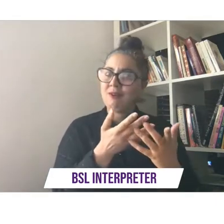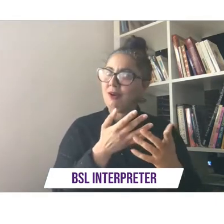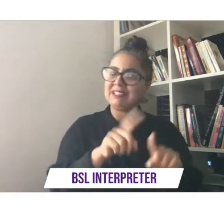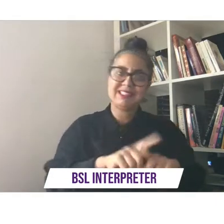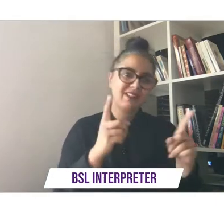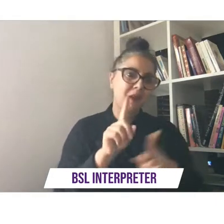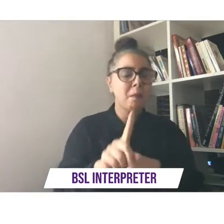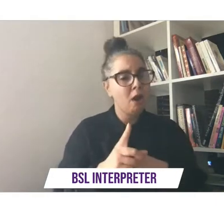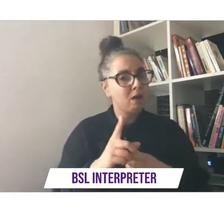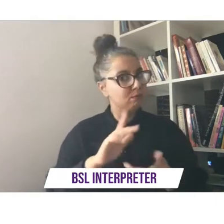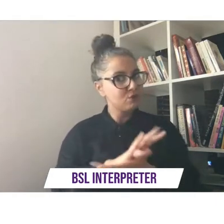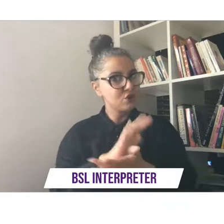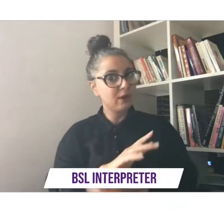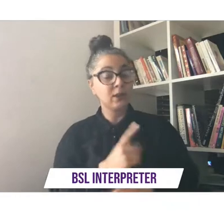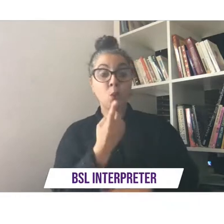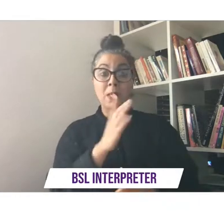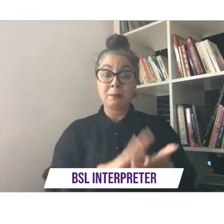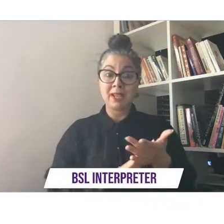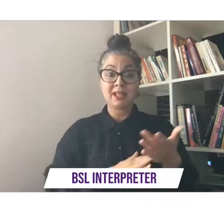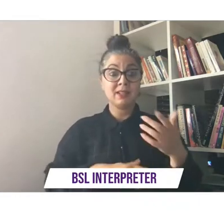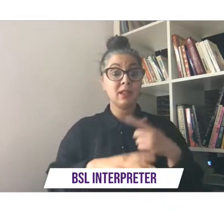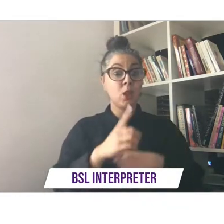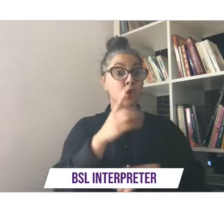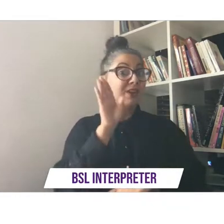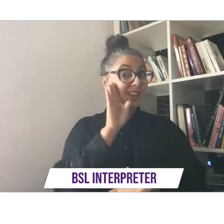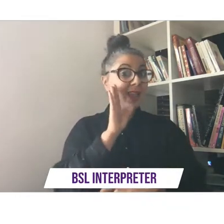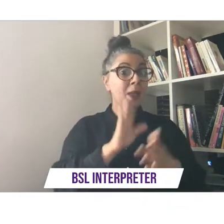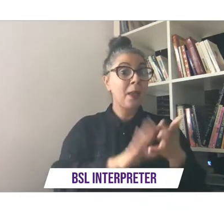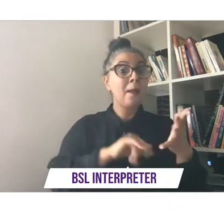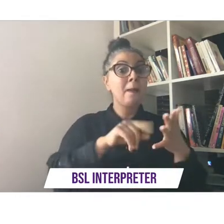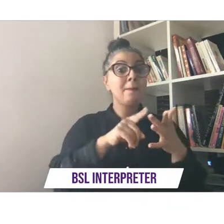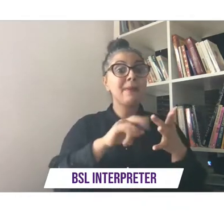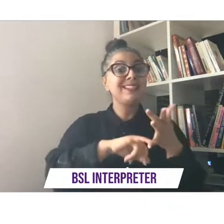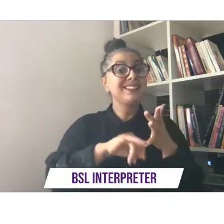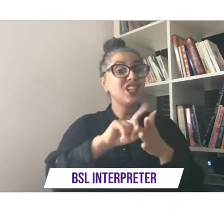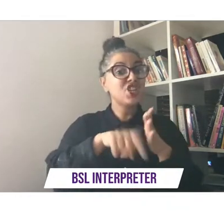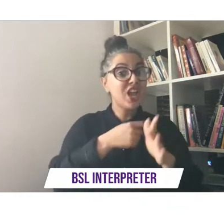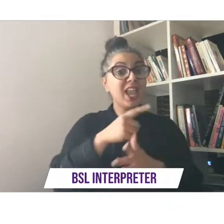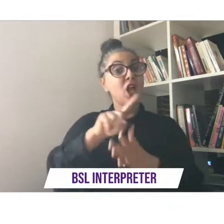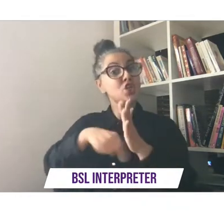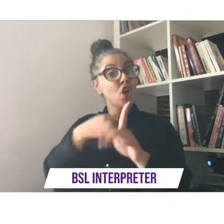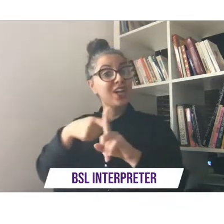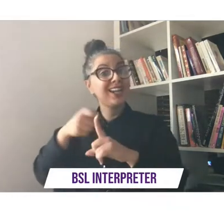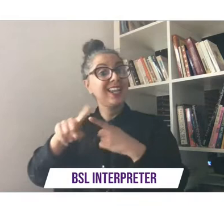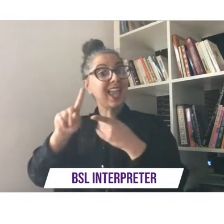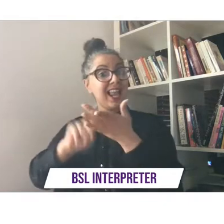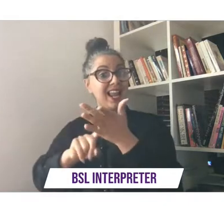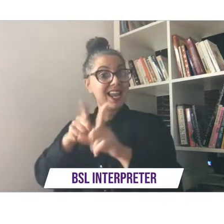we'll be hearing from miss jackie and john kelly from gray ua uk's flagship disabled led theater